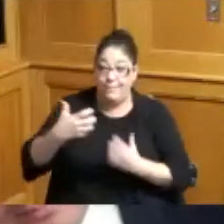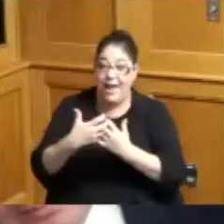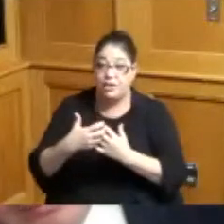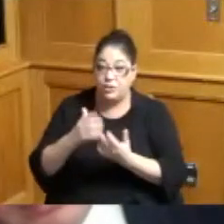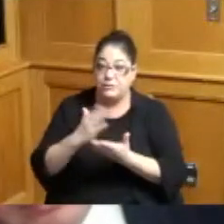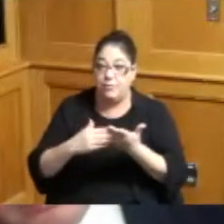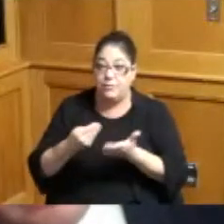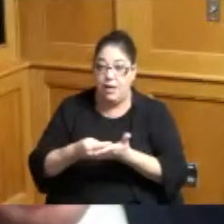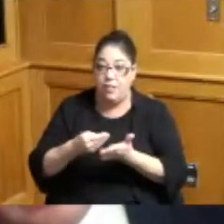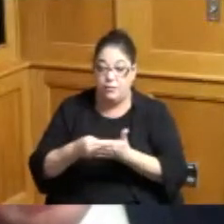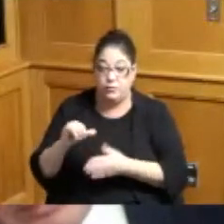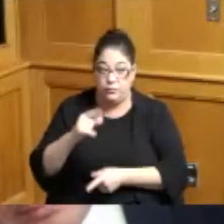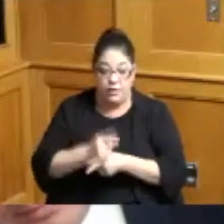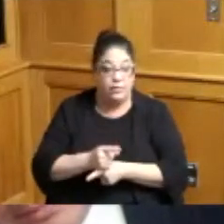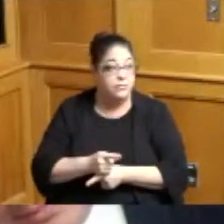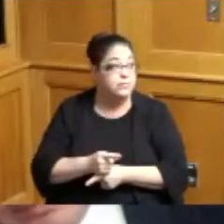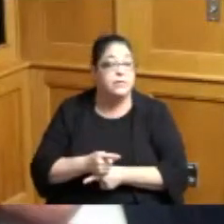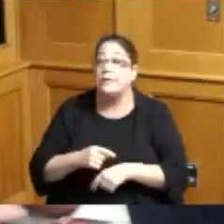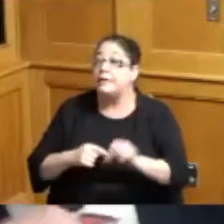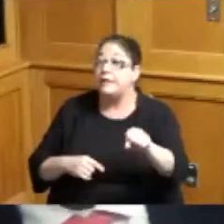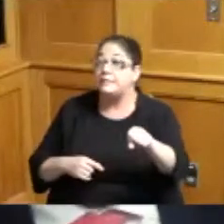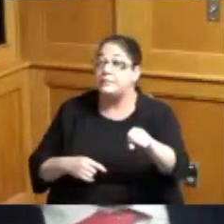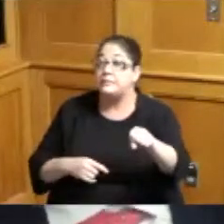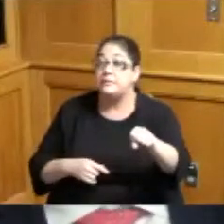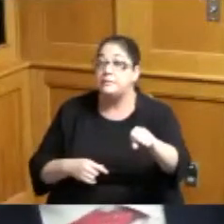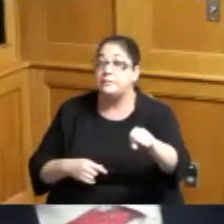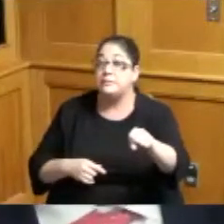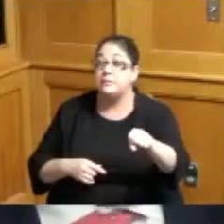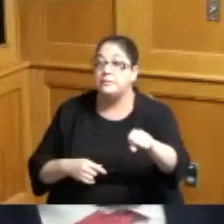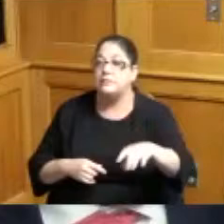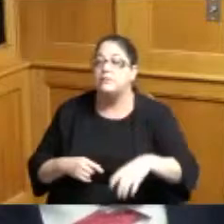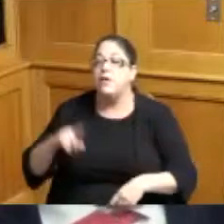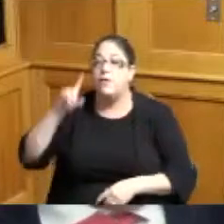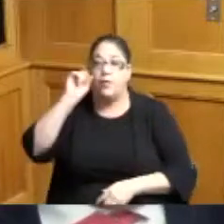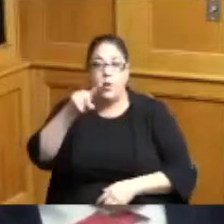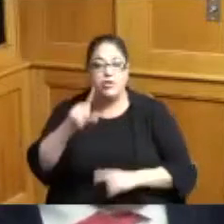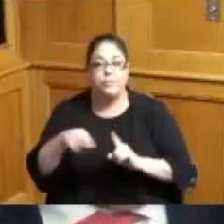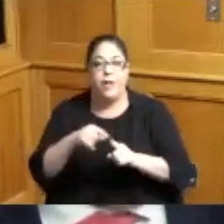of these dollars as well correct yes yes so the question about the local match I assumed you were